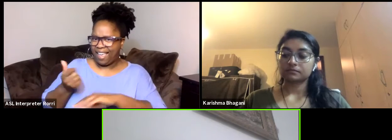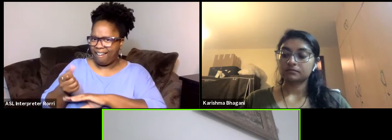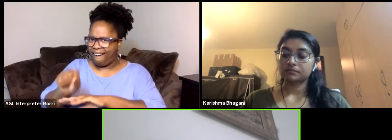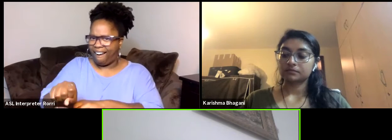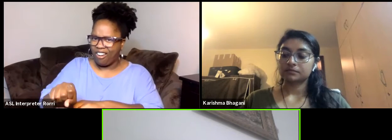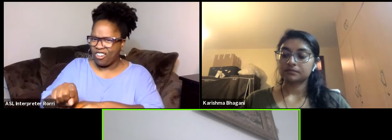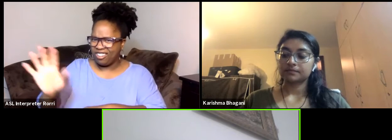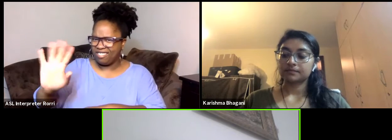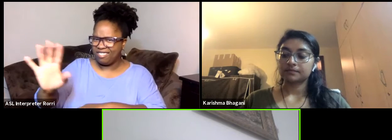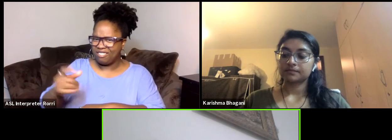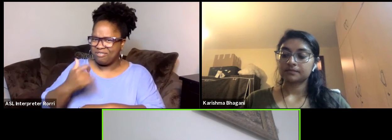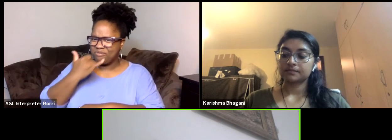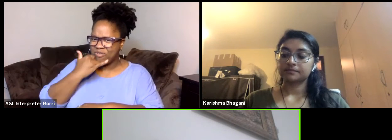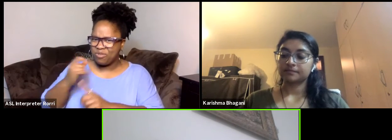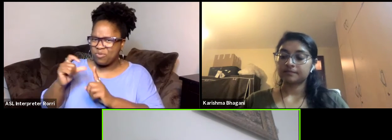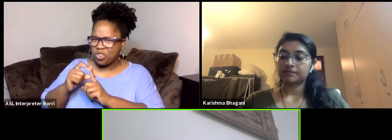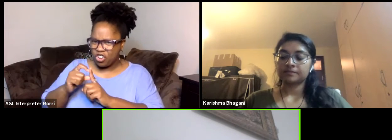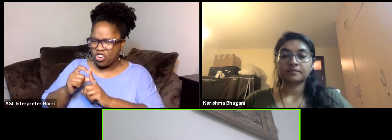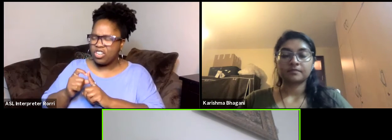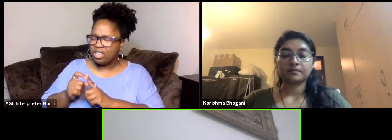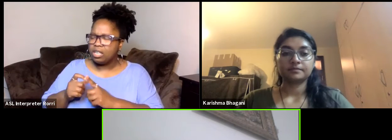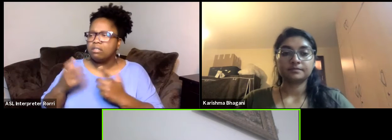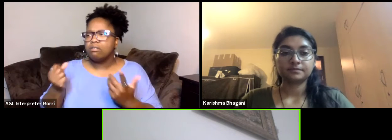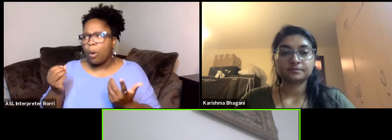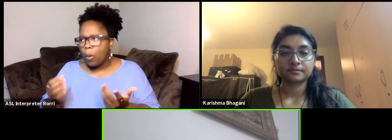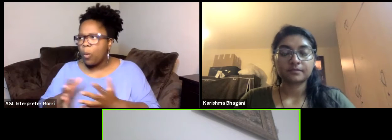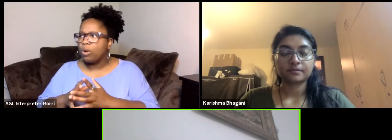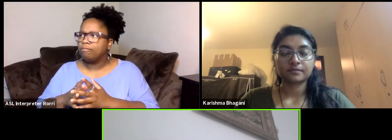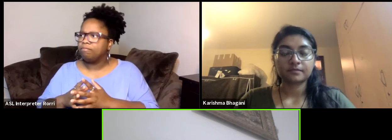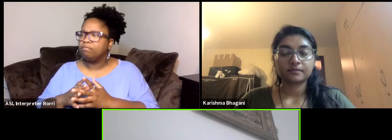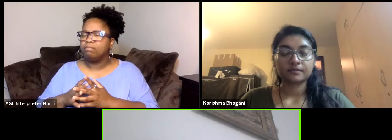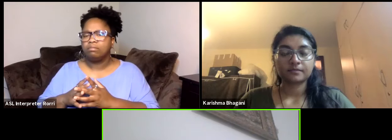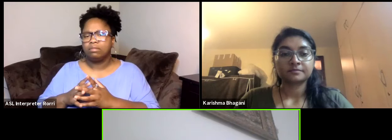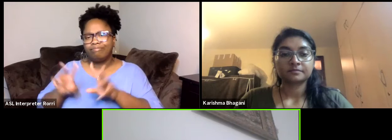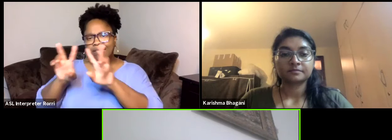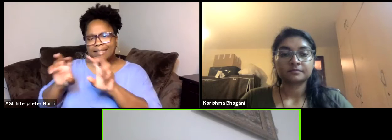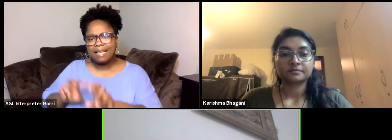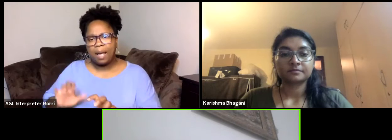are looking the interest motivation towards reconnecting